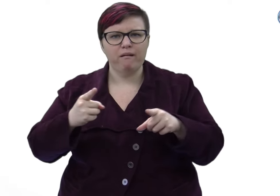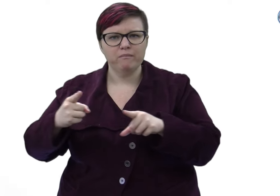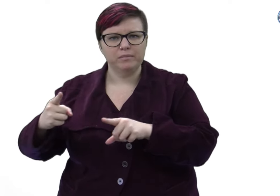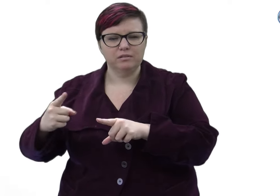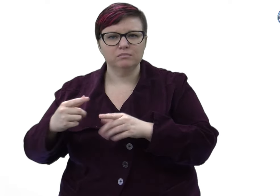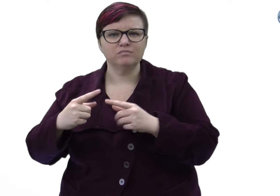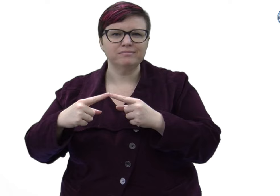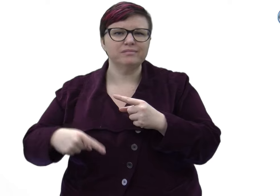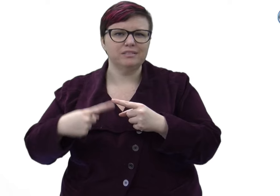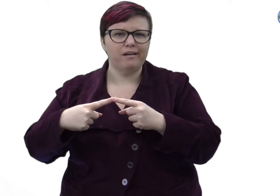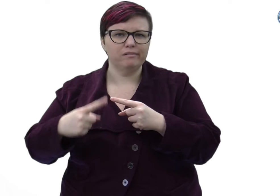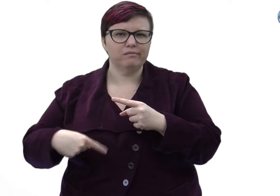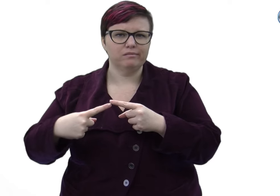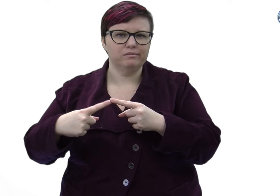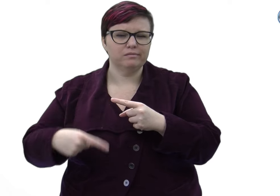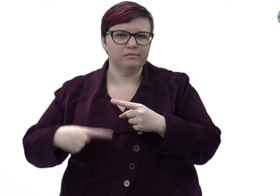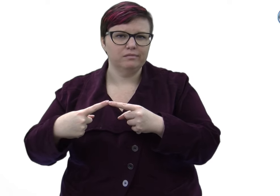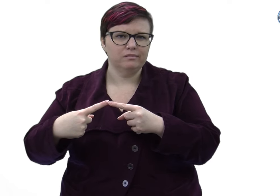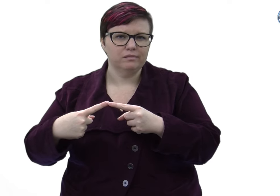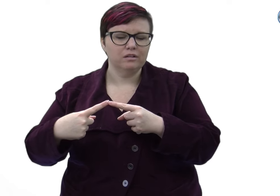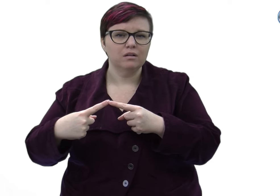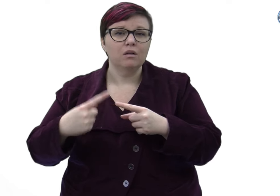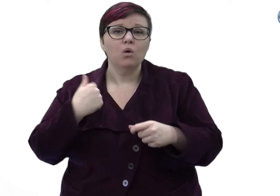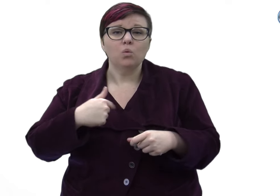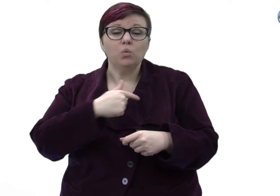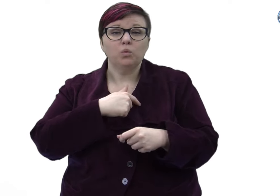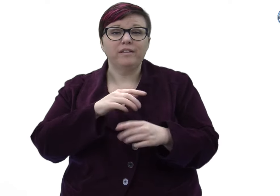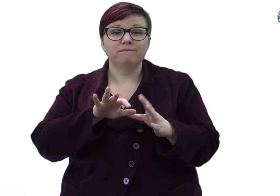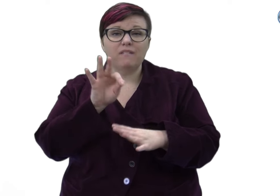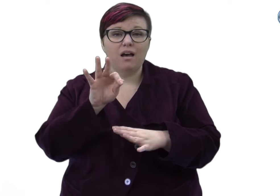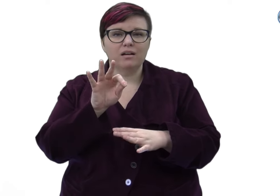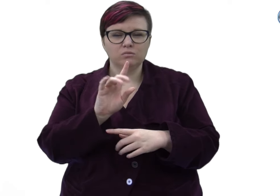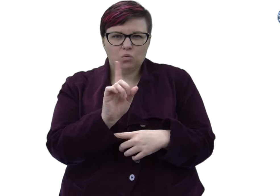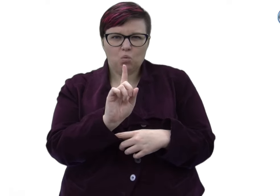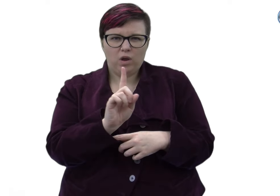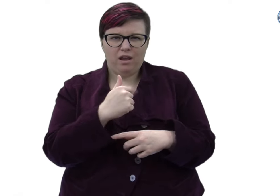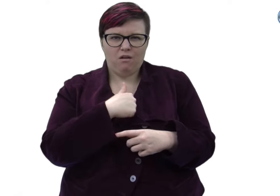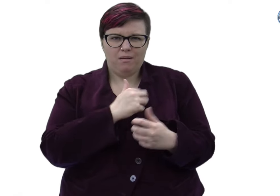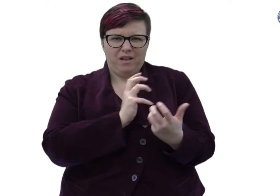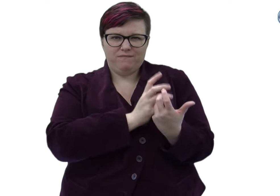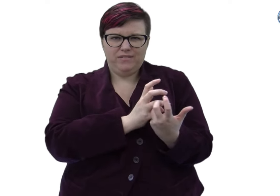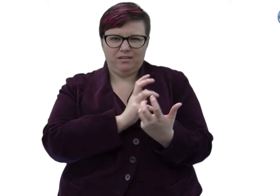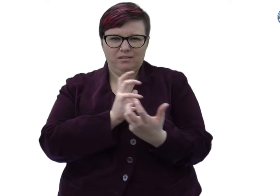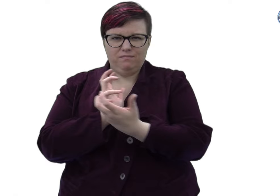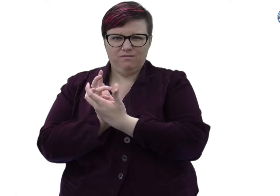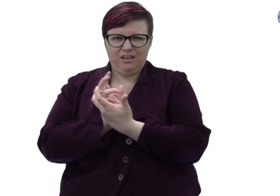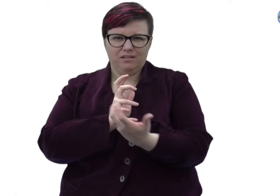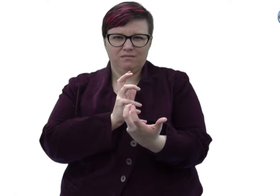develop, evaluate, and re-evaluate their place in Deaf communities, the hearing world, and